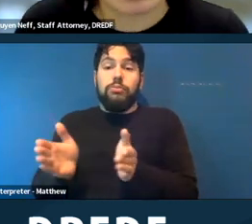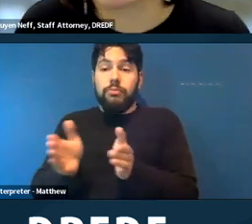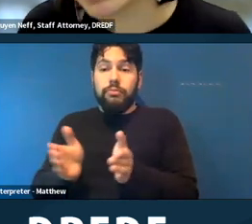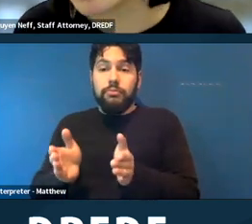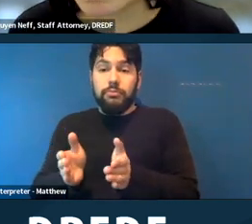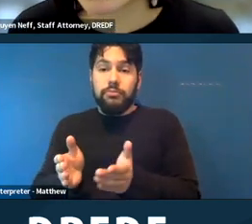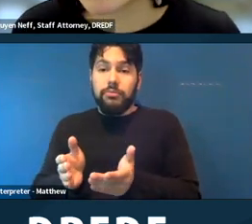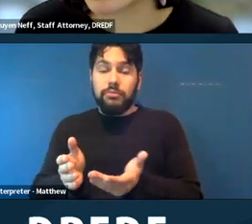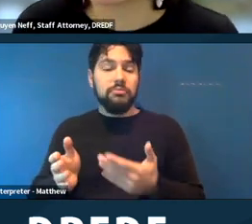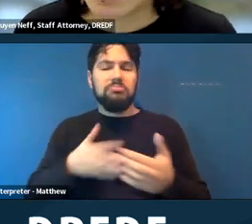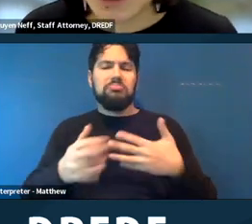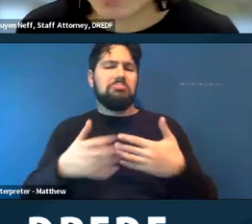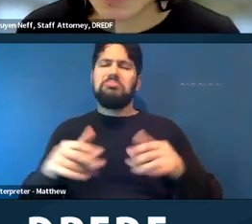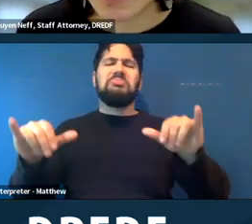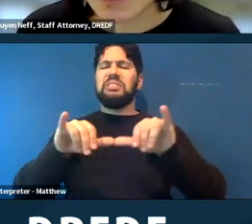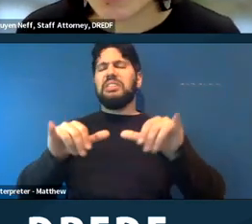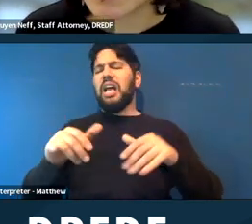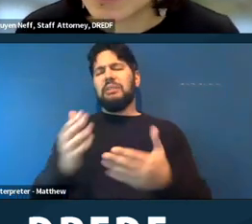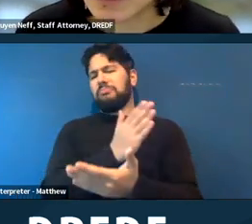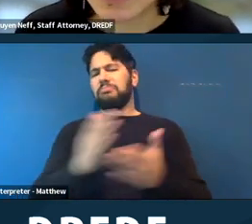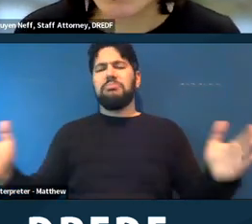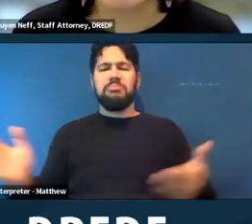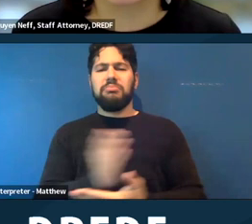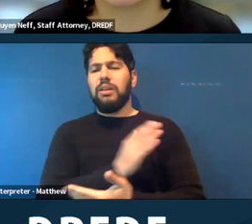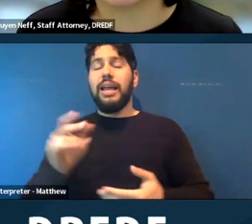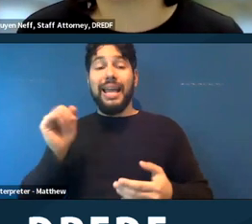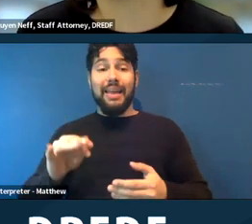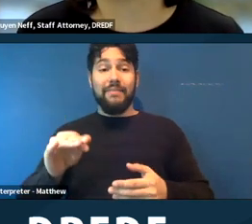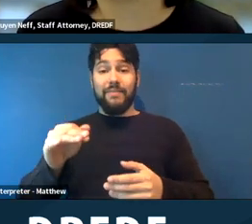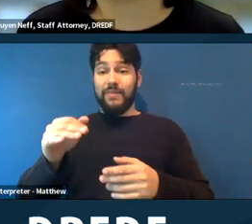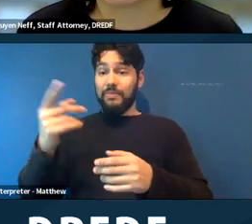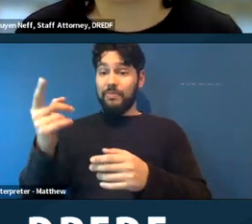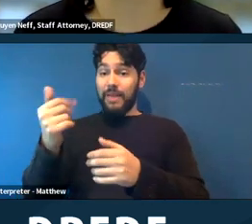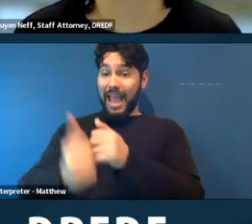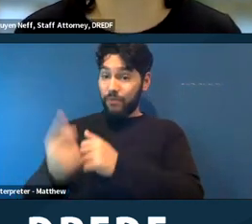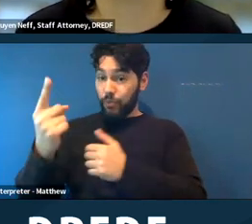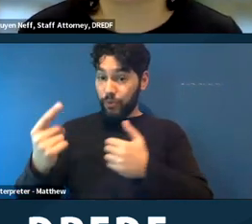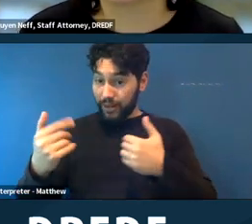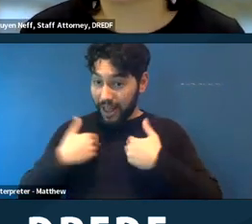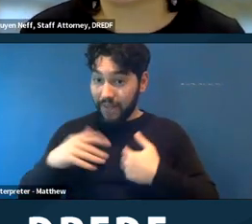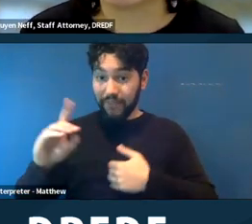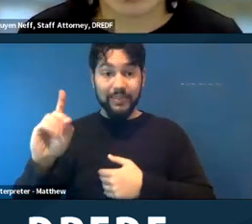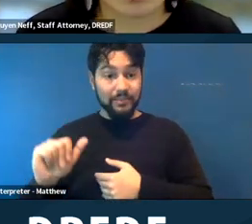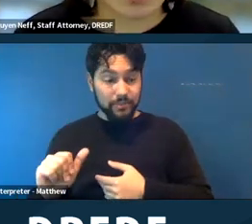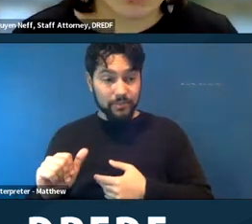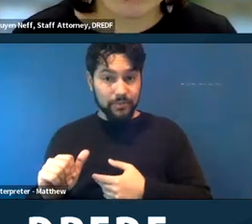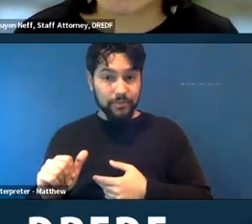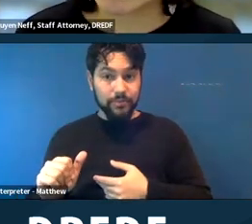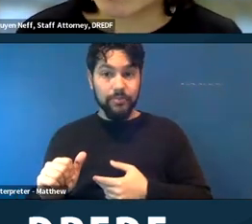sort of regardless of the size, if everyone in the encampment has a disability and the city is about